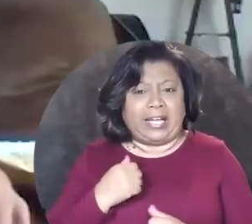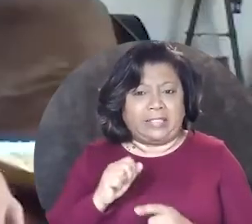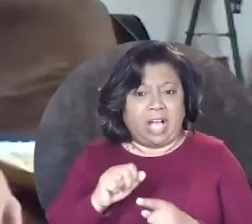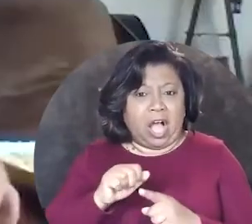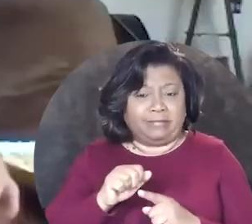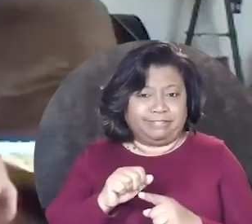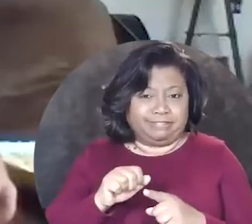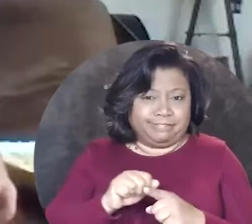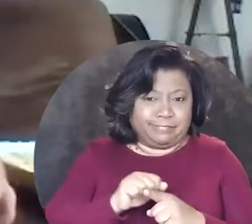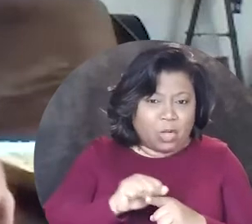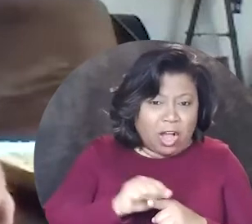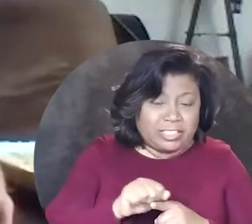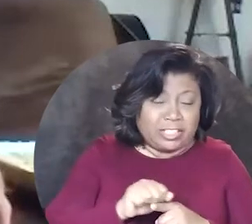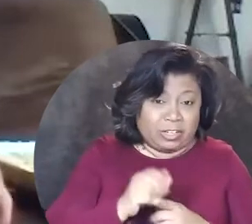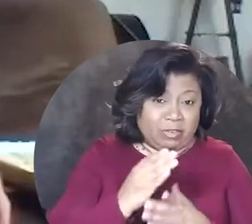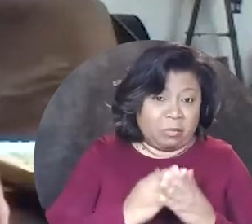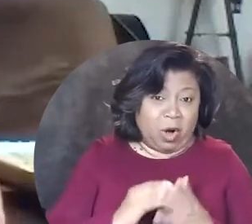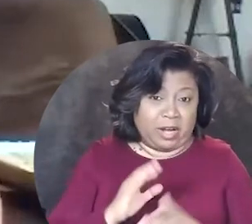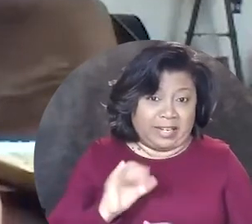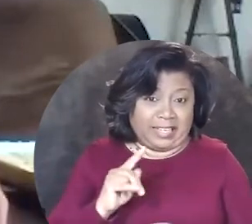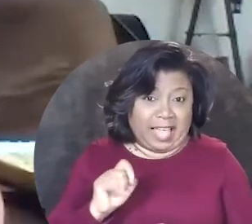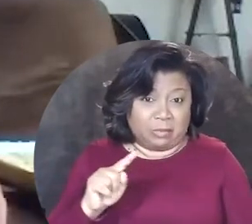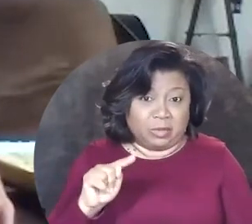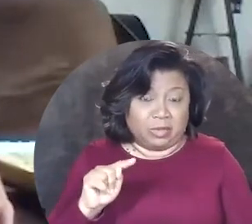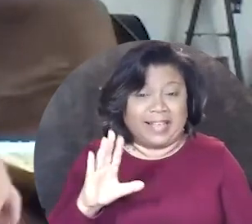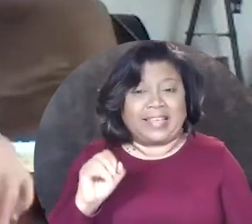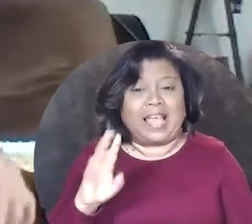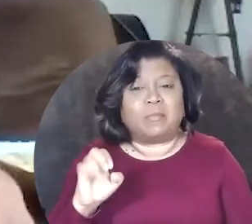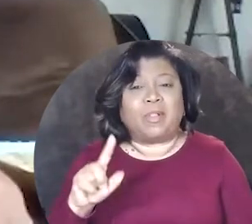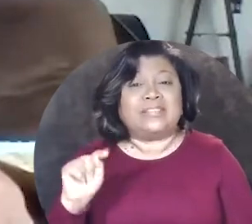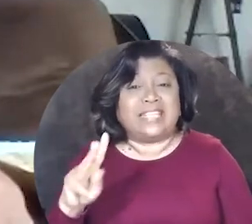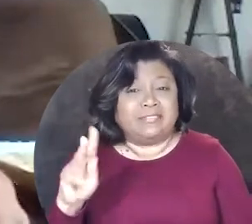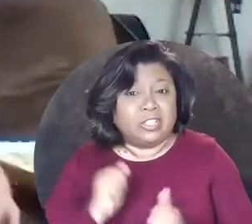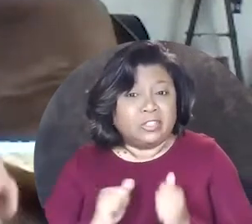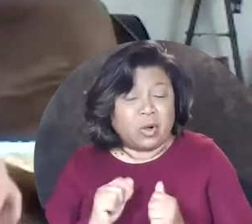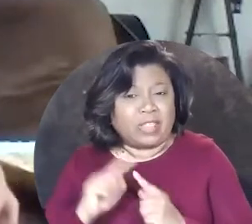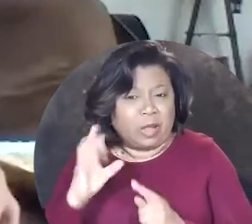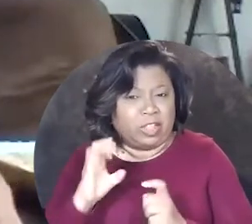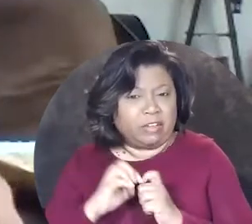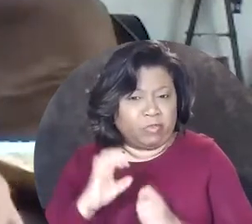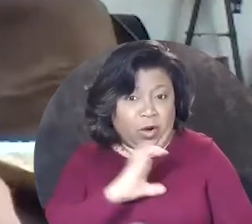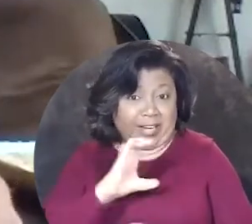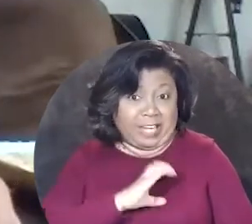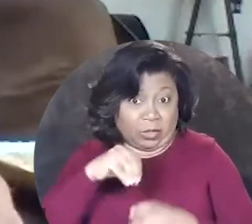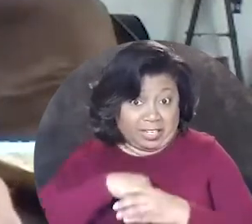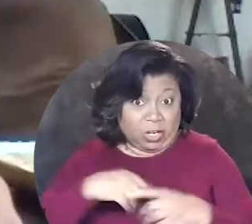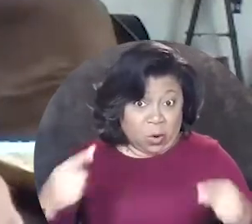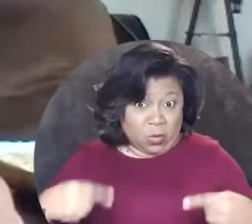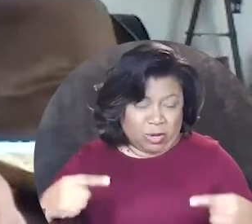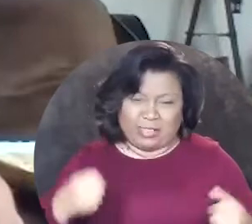I auditioned for a part in a cable TV show because they were looking for a character in a wheelchair